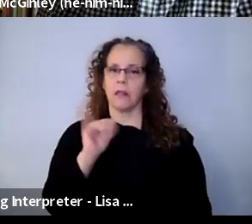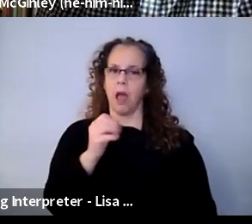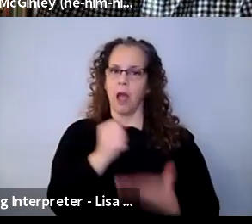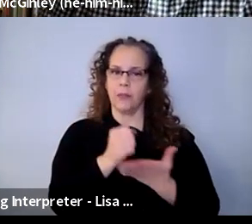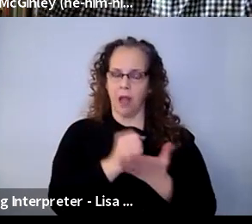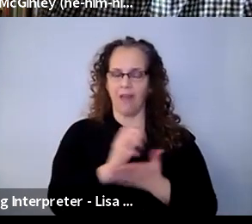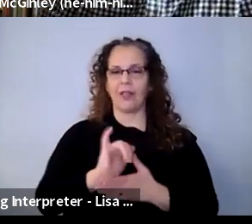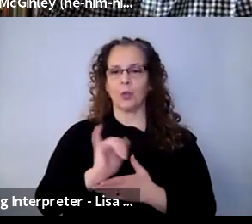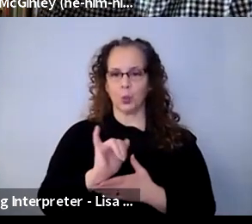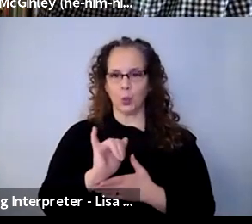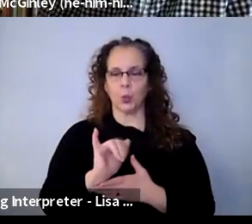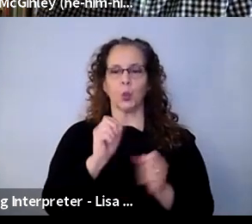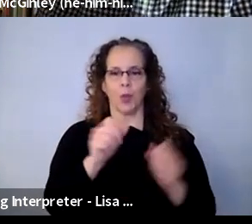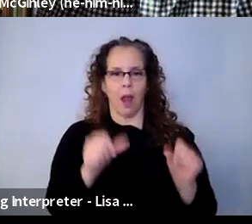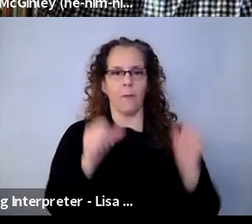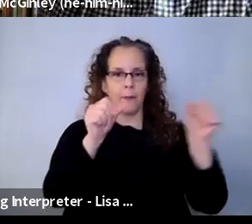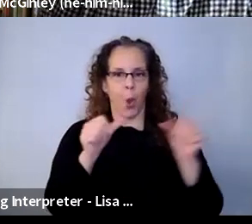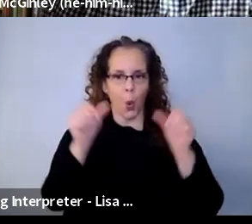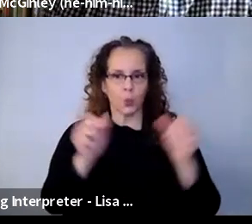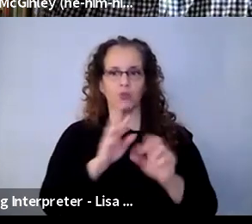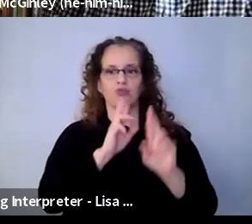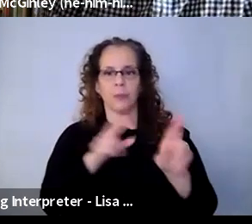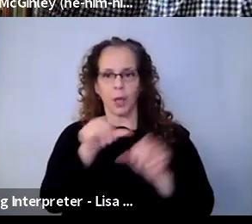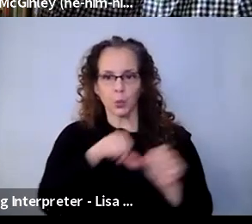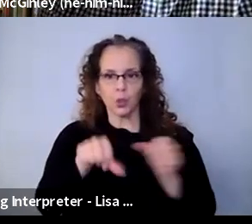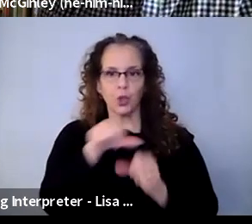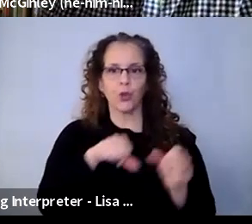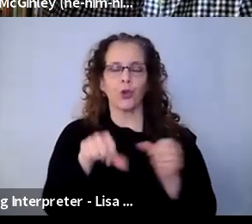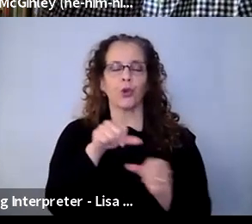be posted and people can respond and add to it. And